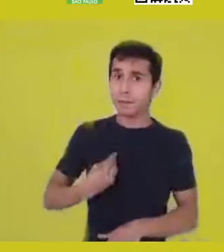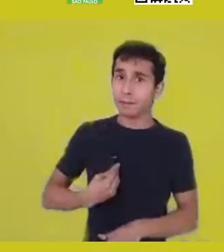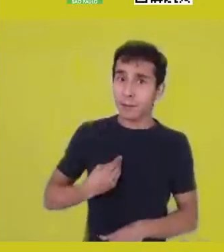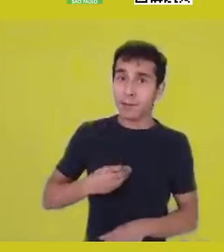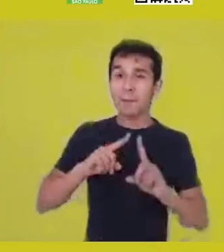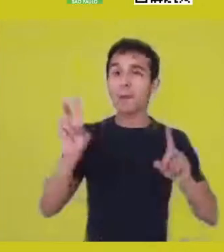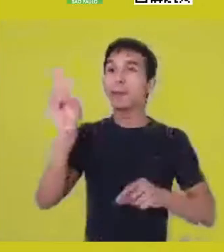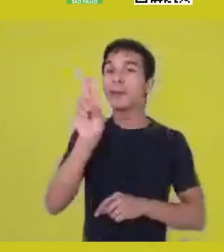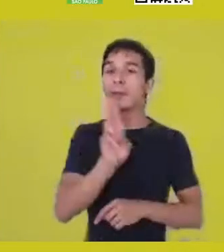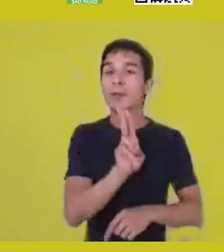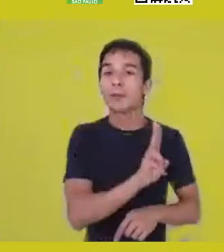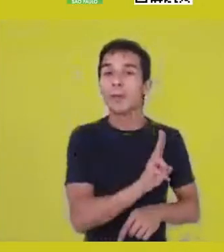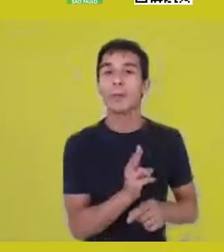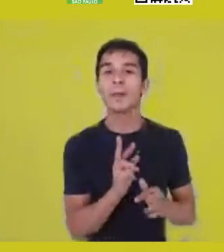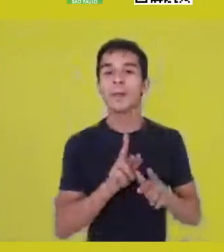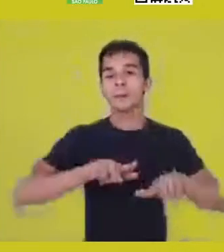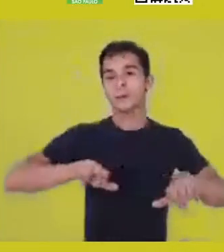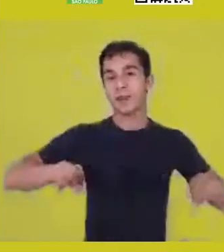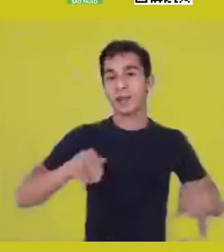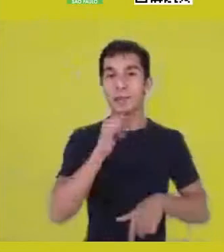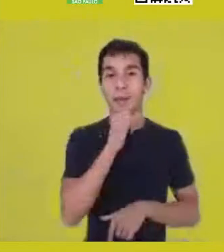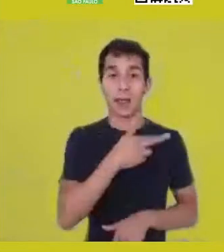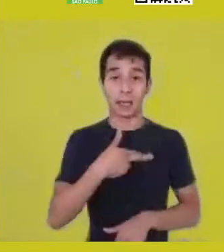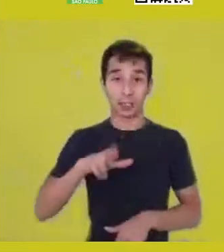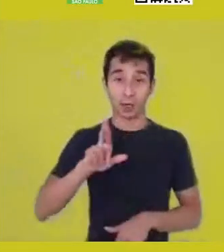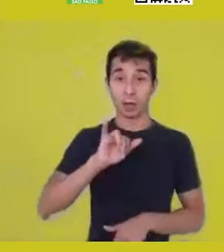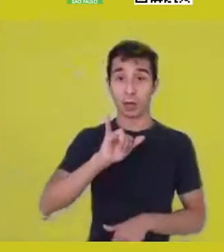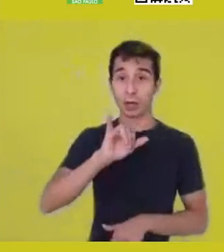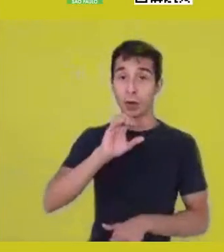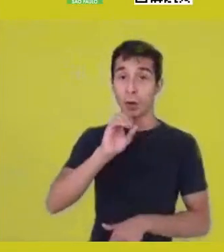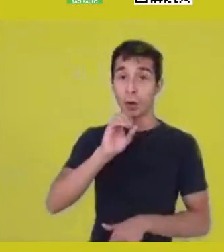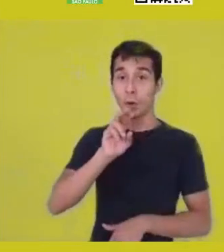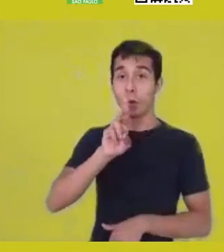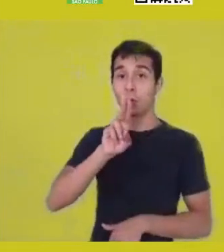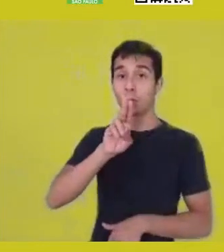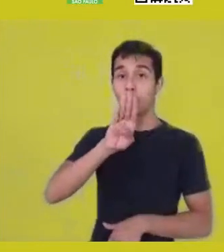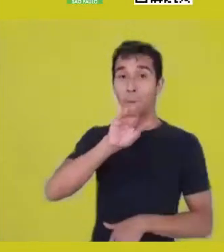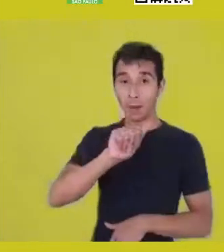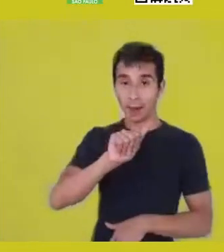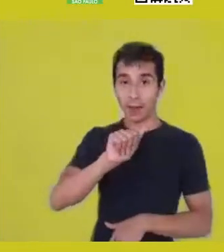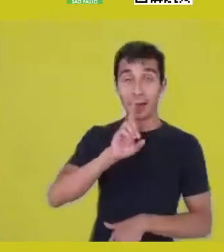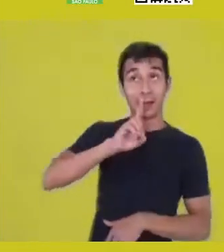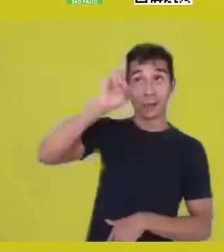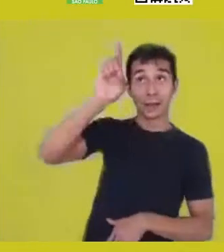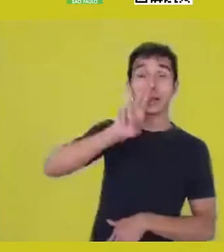for the Yoruba, her name is Iwa, which we know as character,